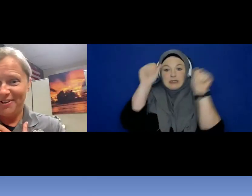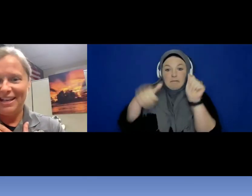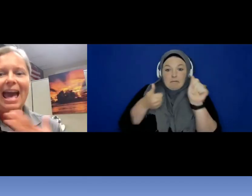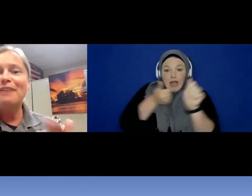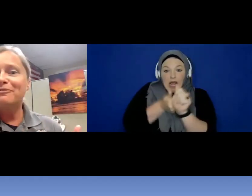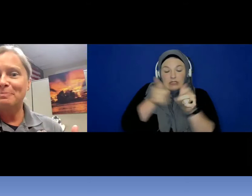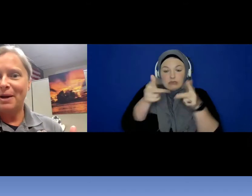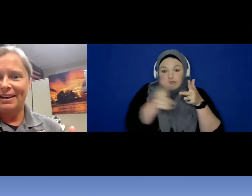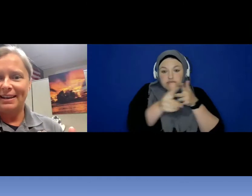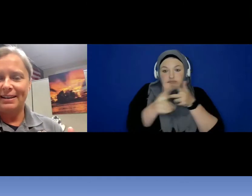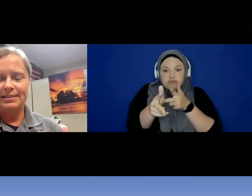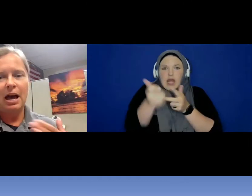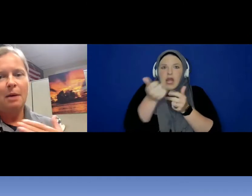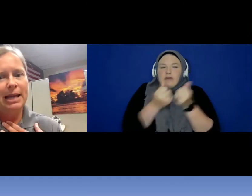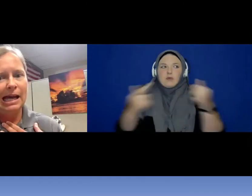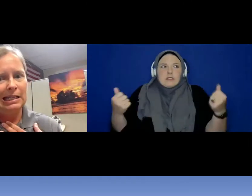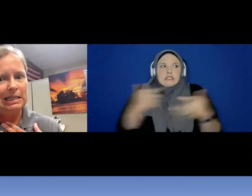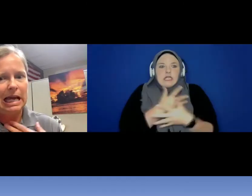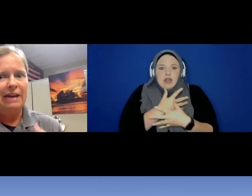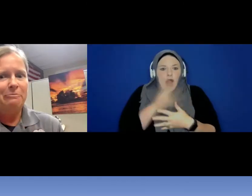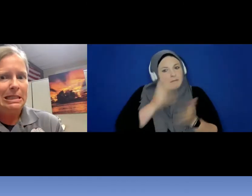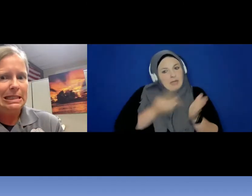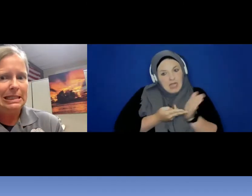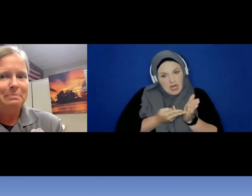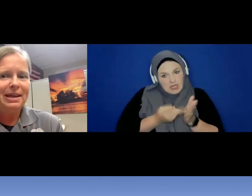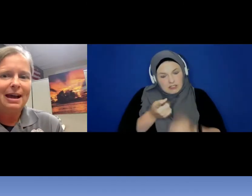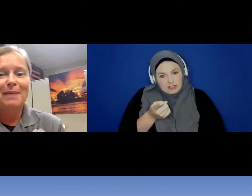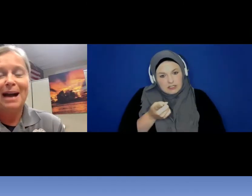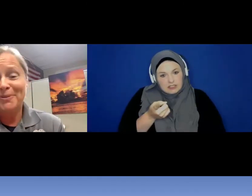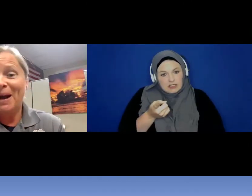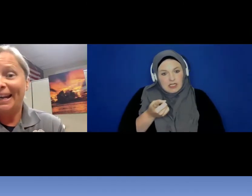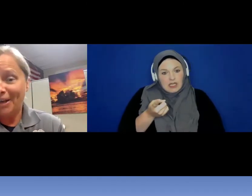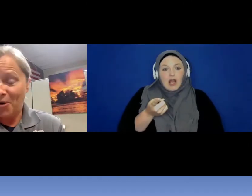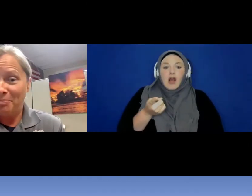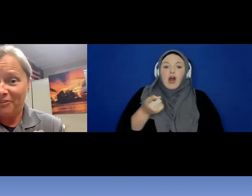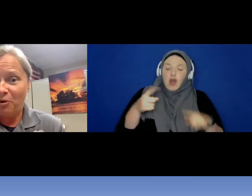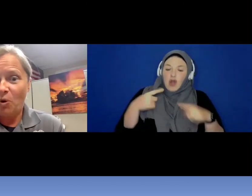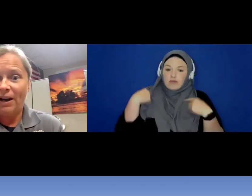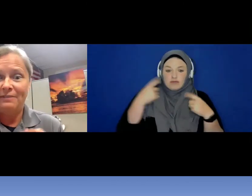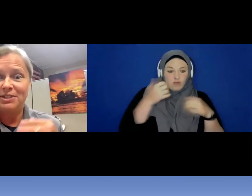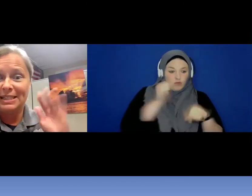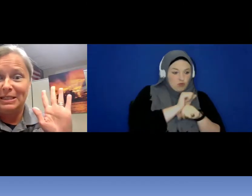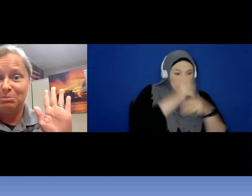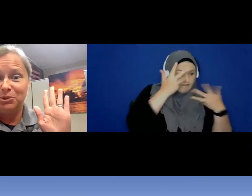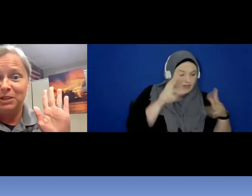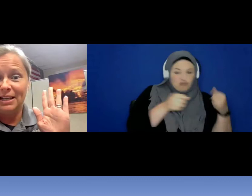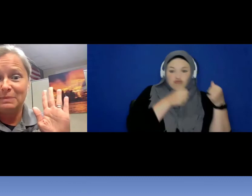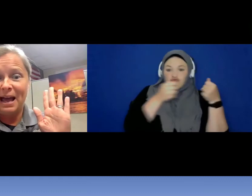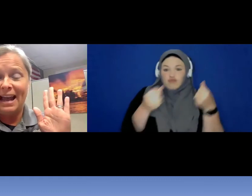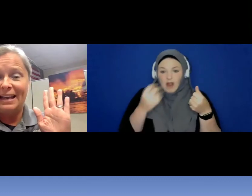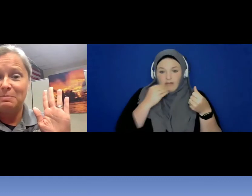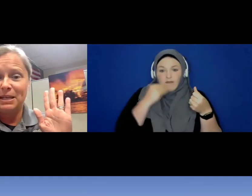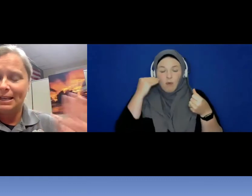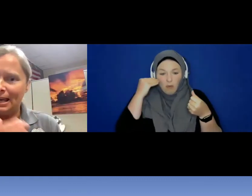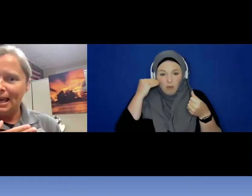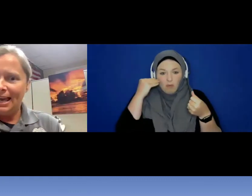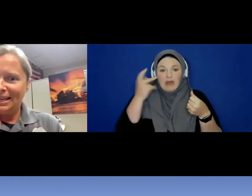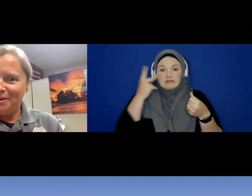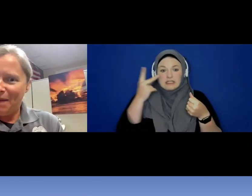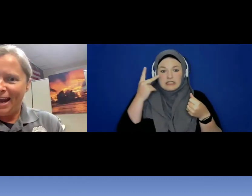. Everybody is. I will be honest I have been sleepy on my ride before and have seen the blue lights behind me and my